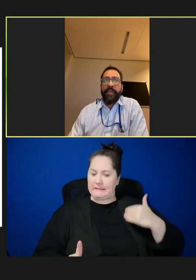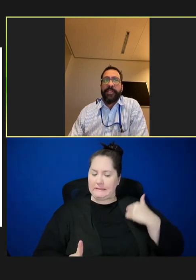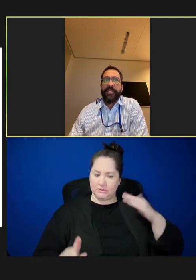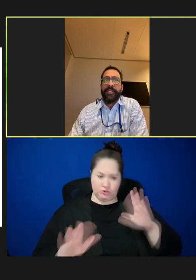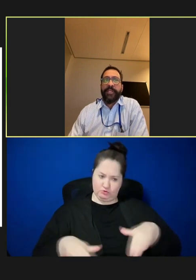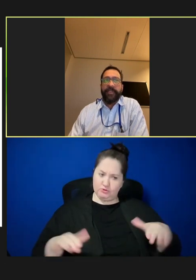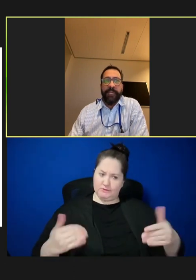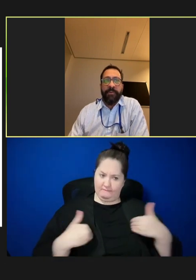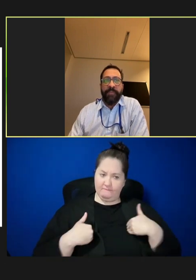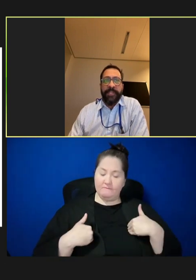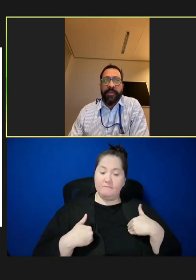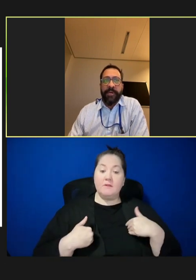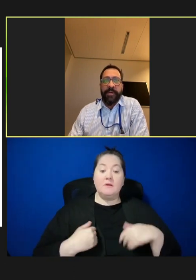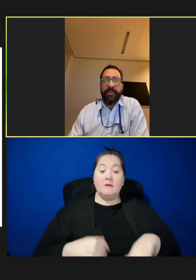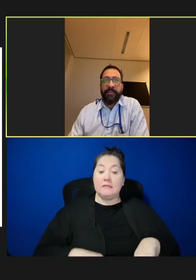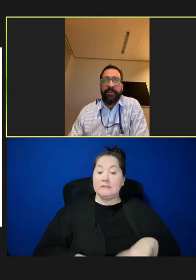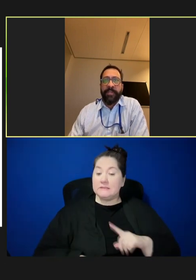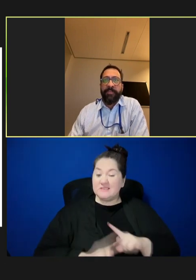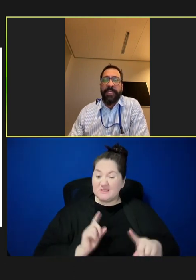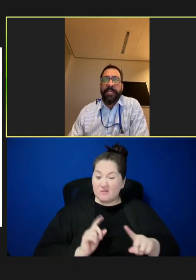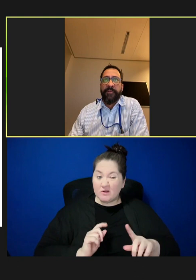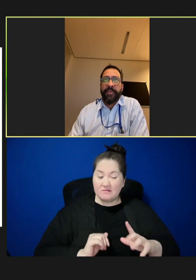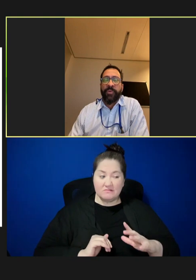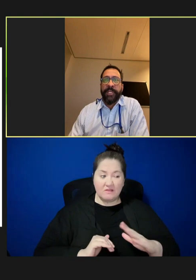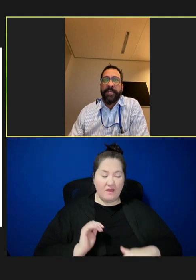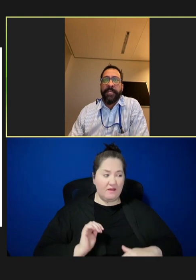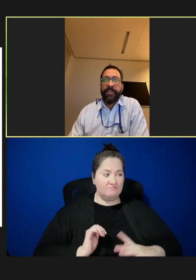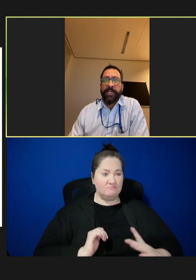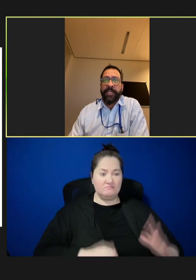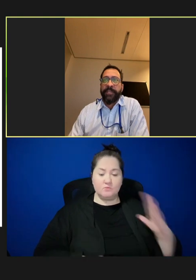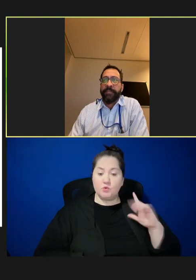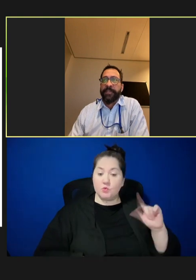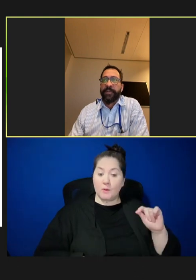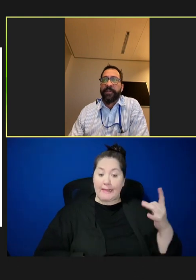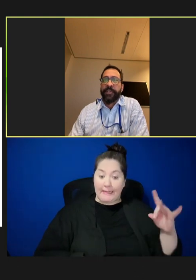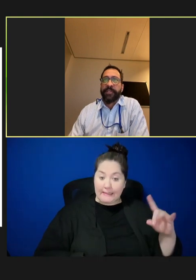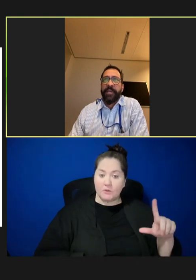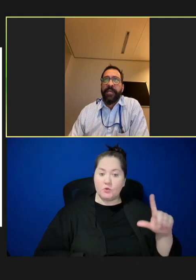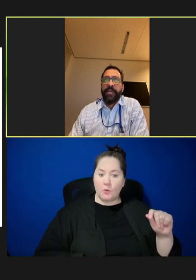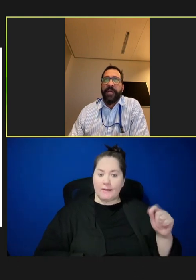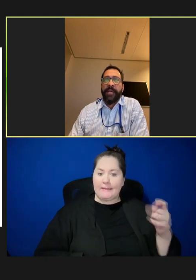This is very different than what we saw during the peak of the 2018 2019 resurgence. And that